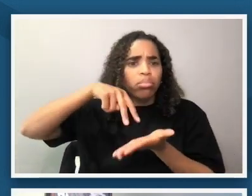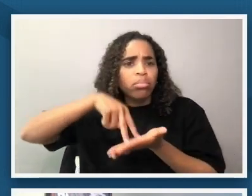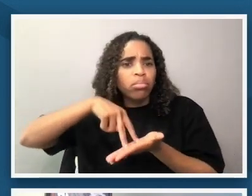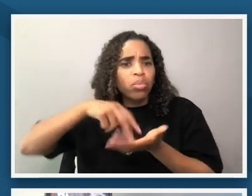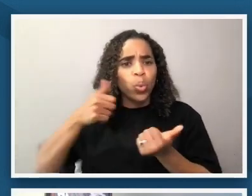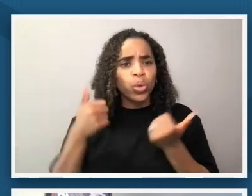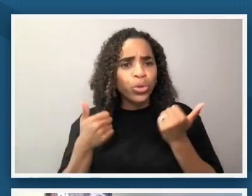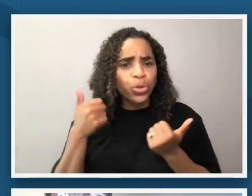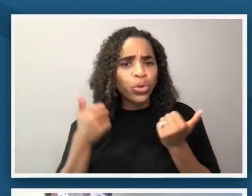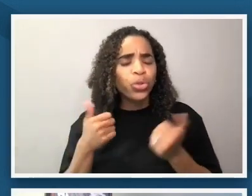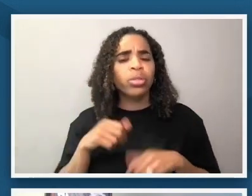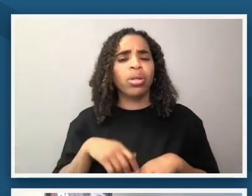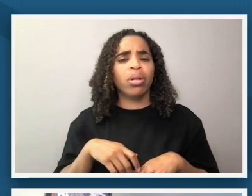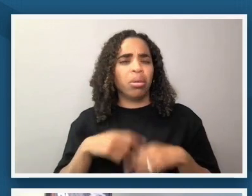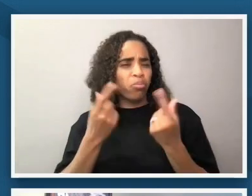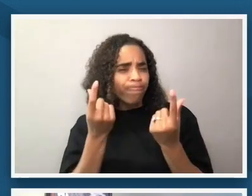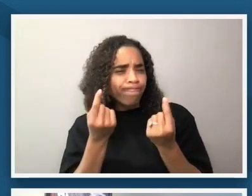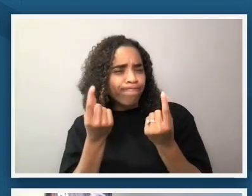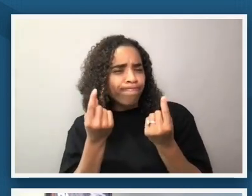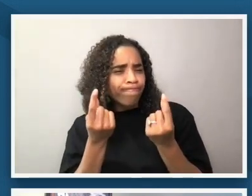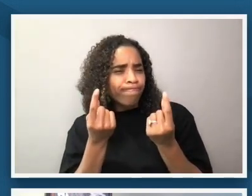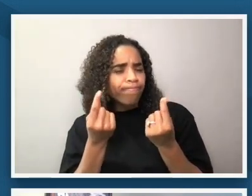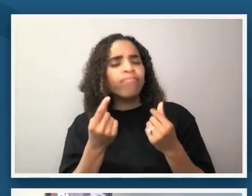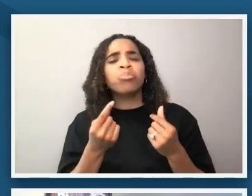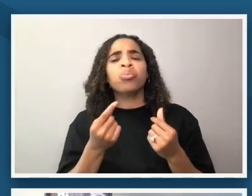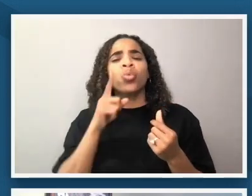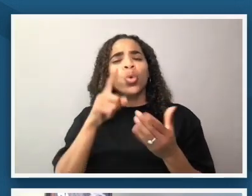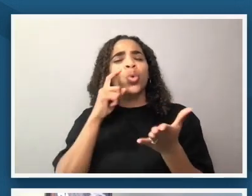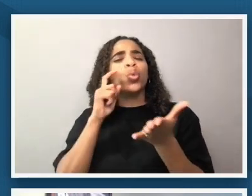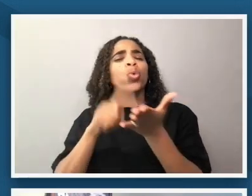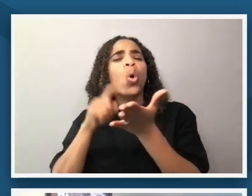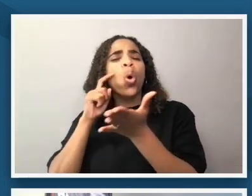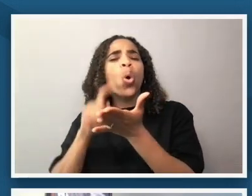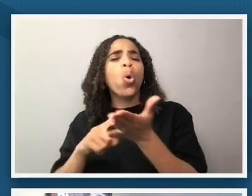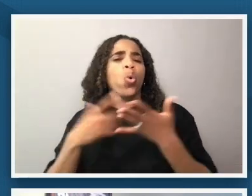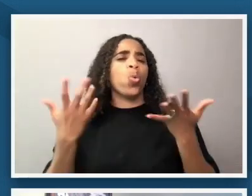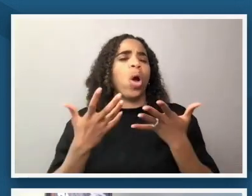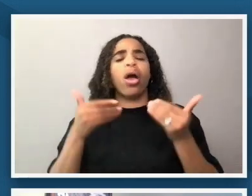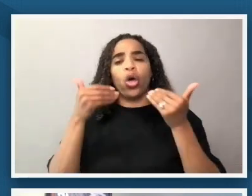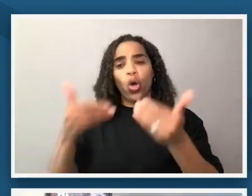and drop your initial observations about